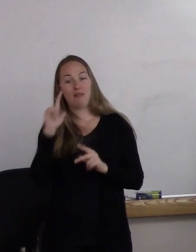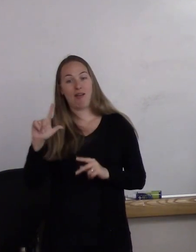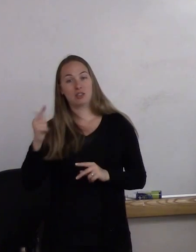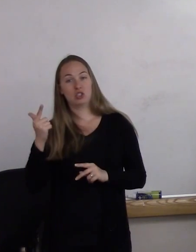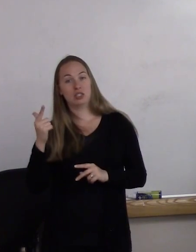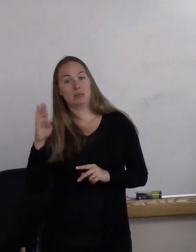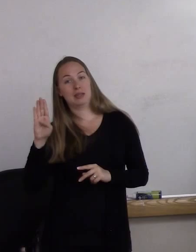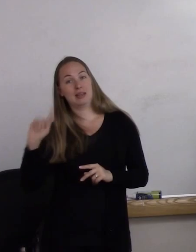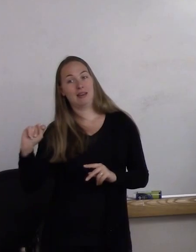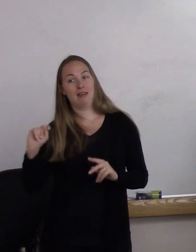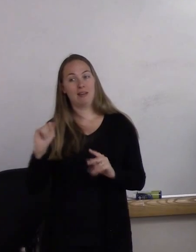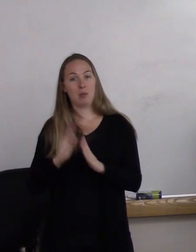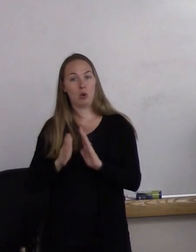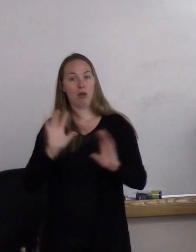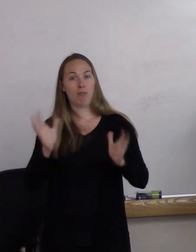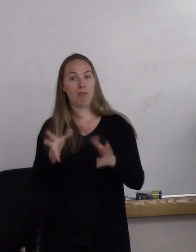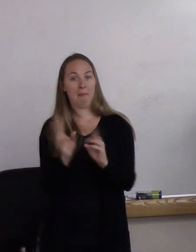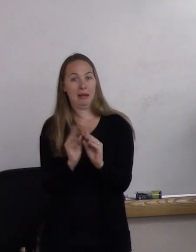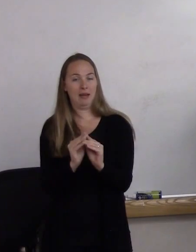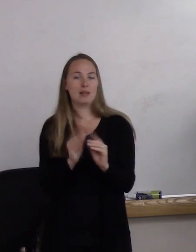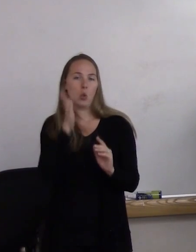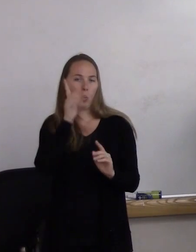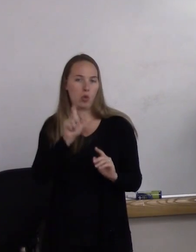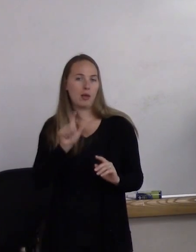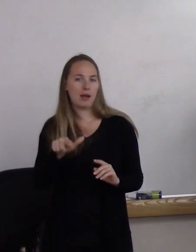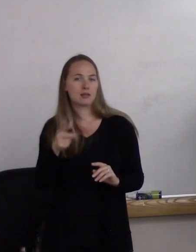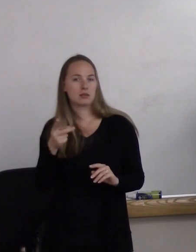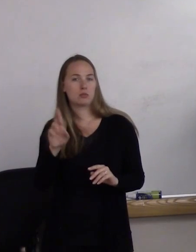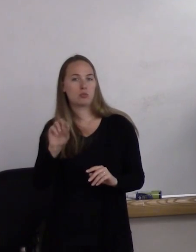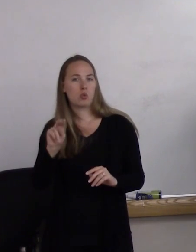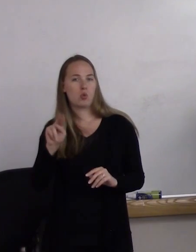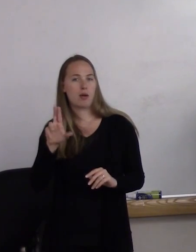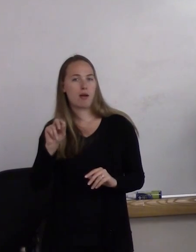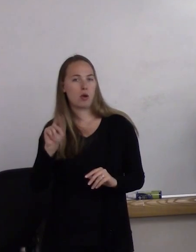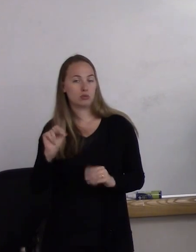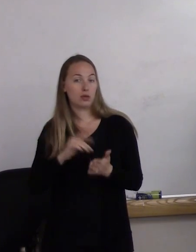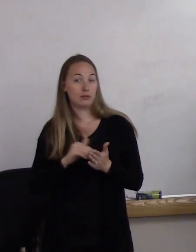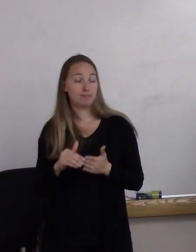Any questions about gender identity? Okay.